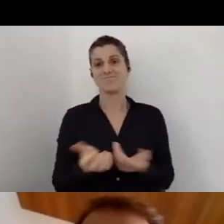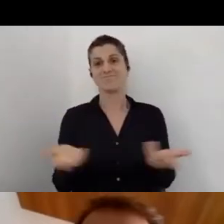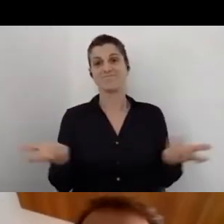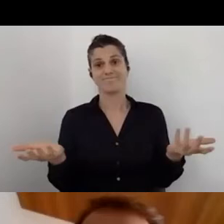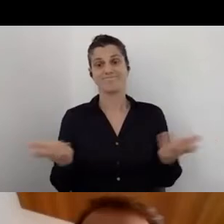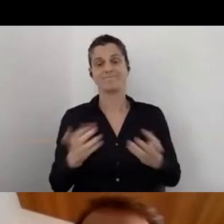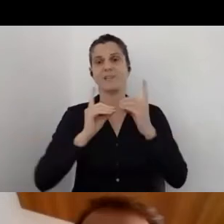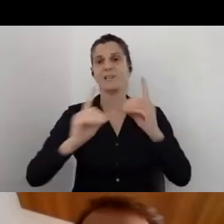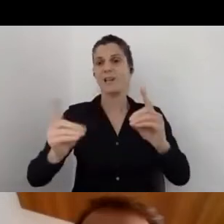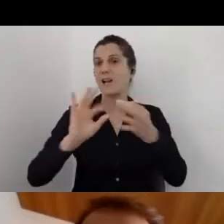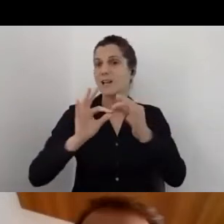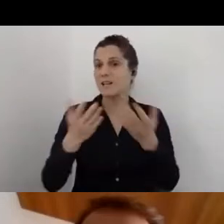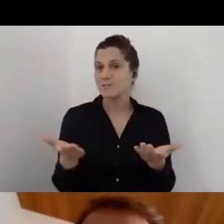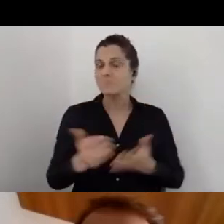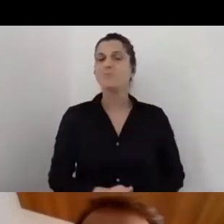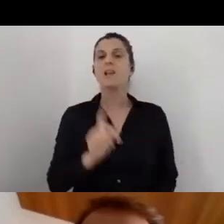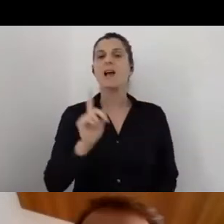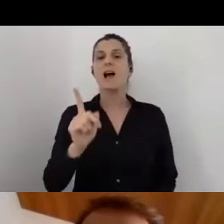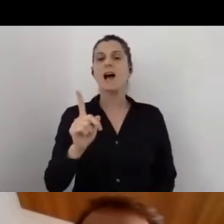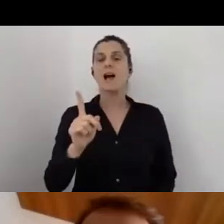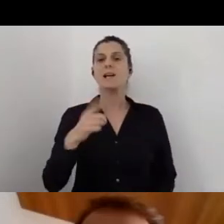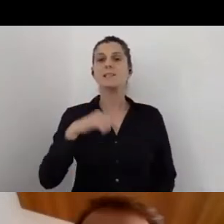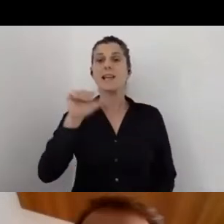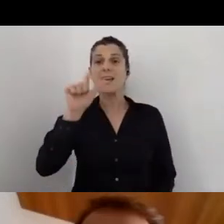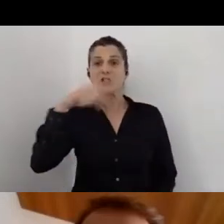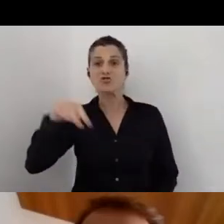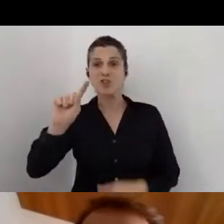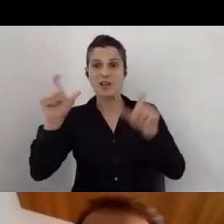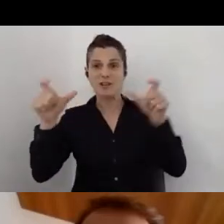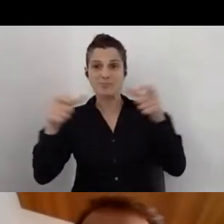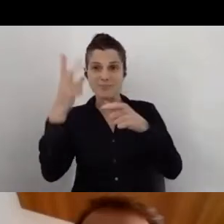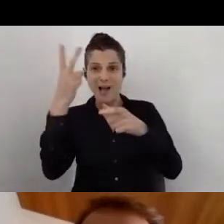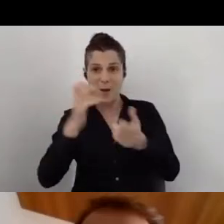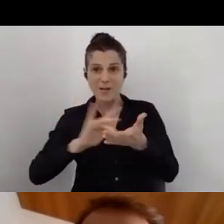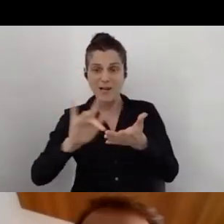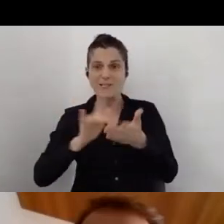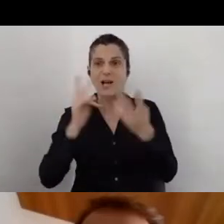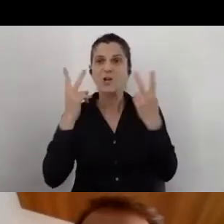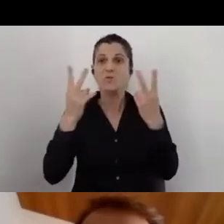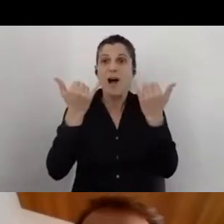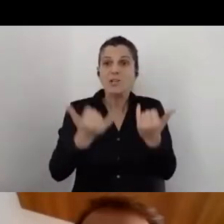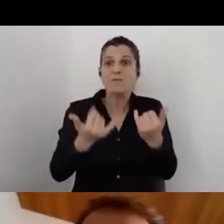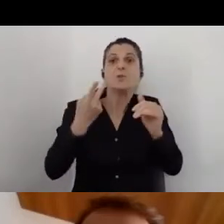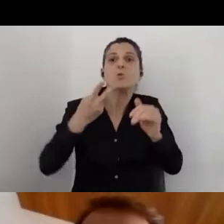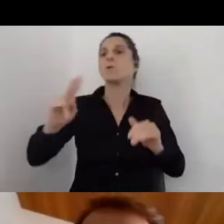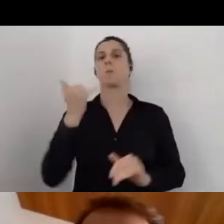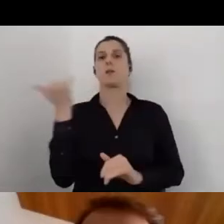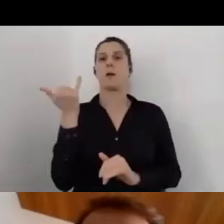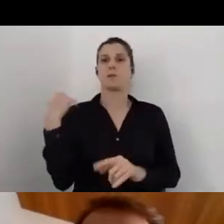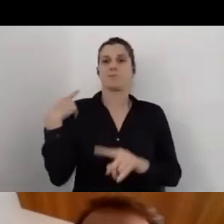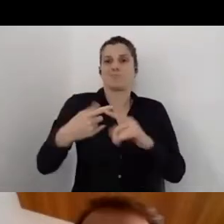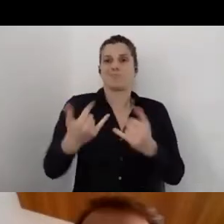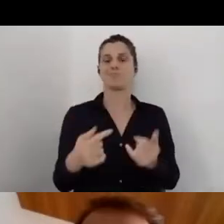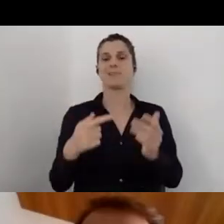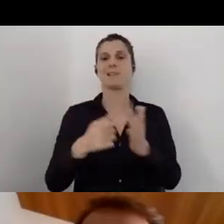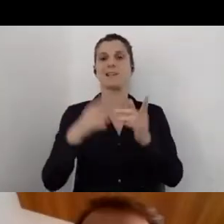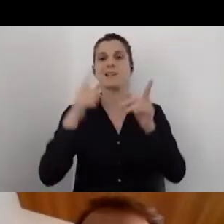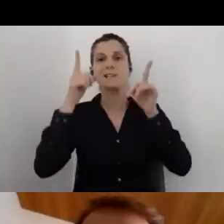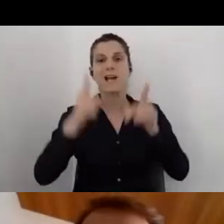A-Check is really important now more than ever because we really need to take care about ourselves,